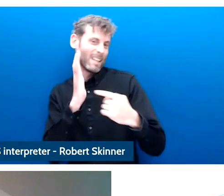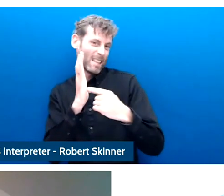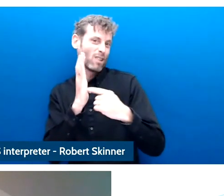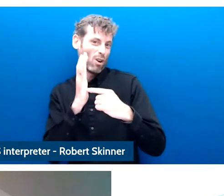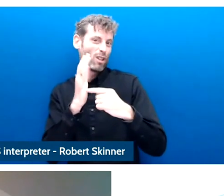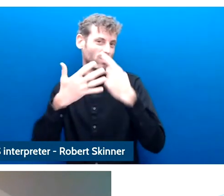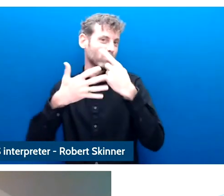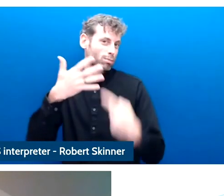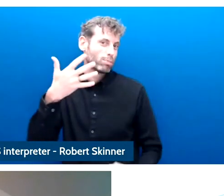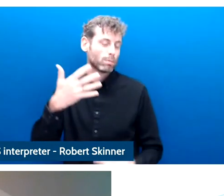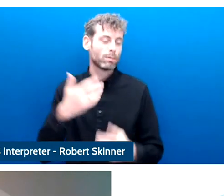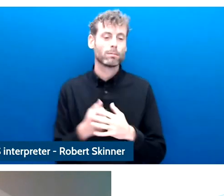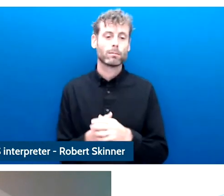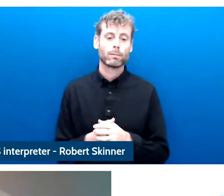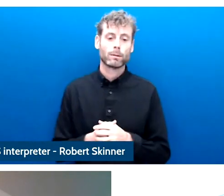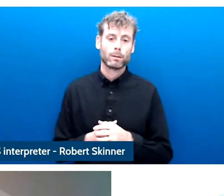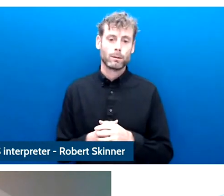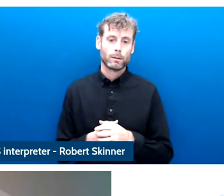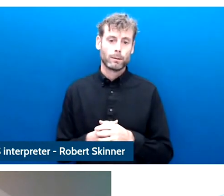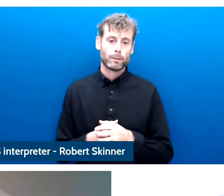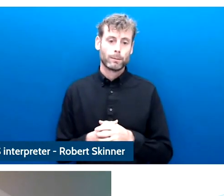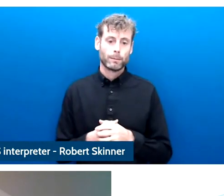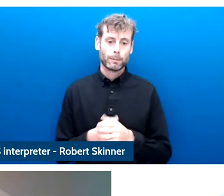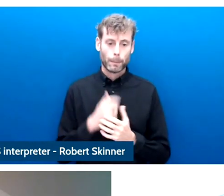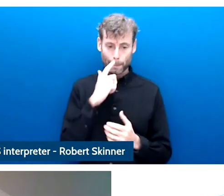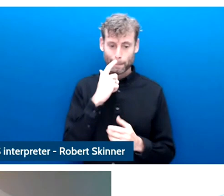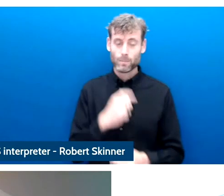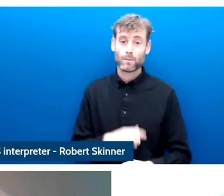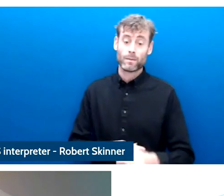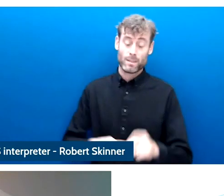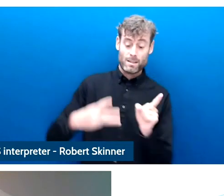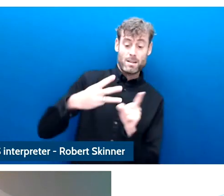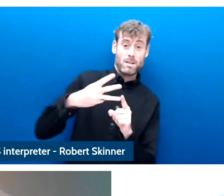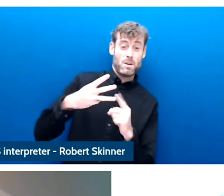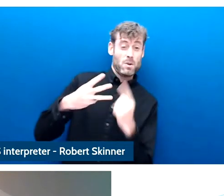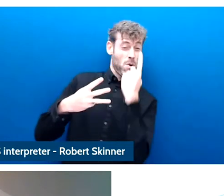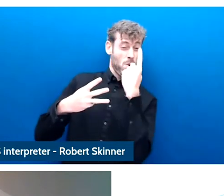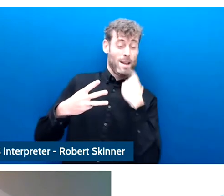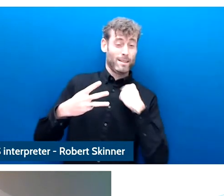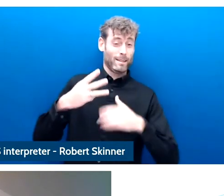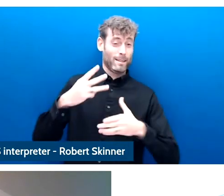I have one final question if we may just really quickly and this is a question